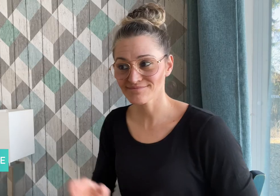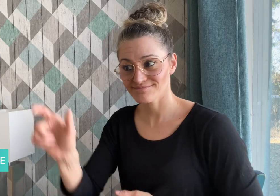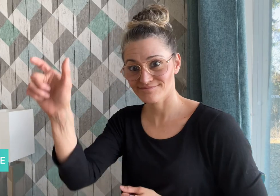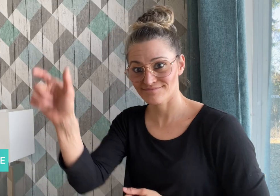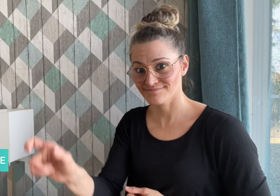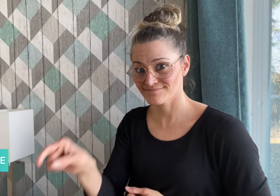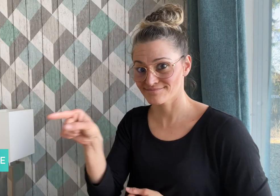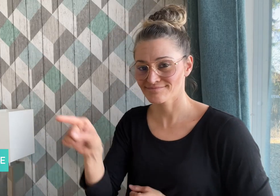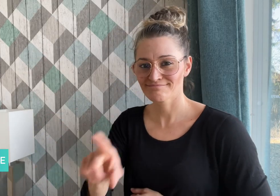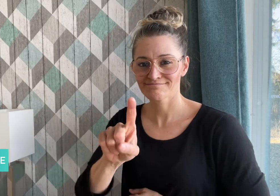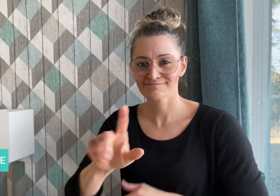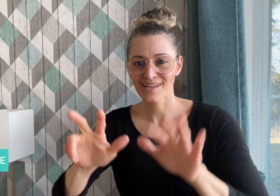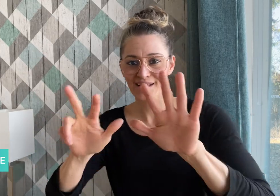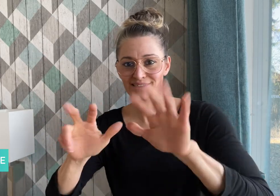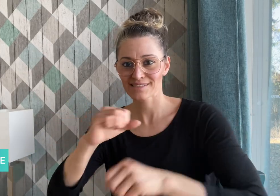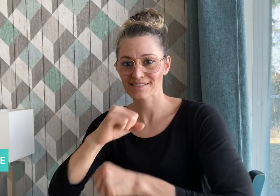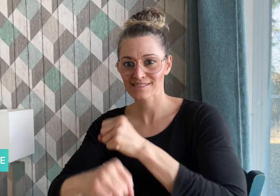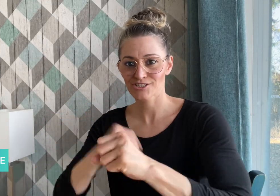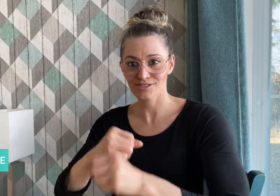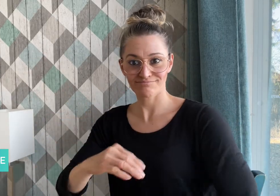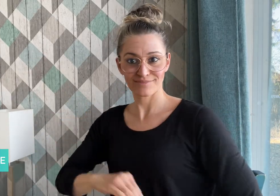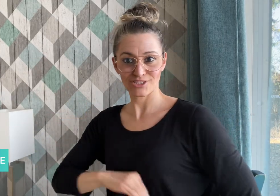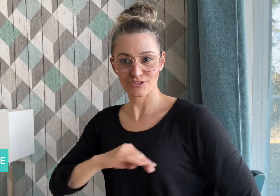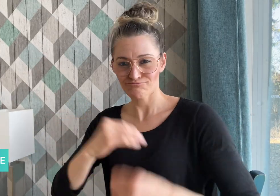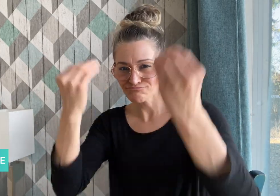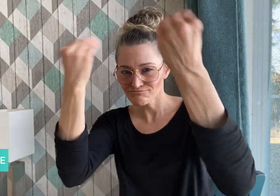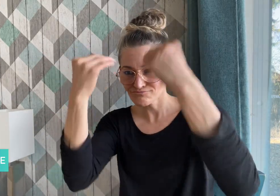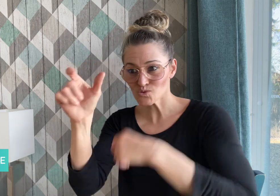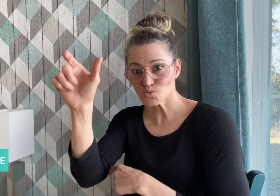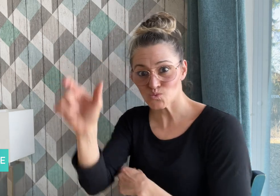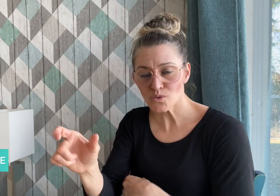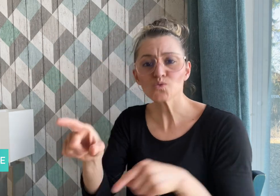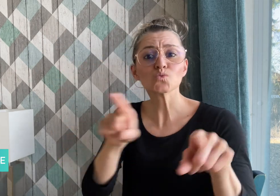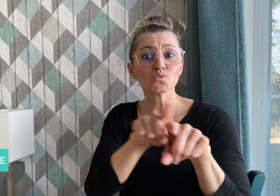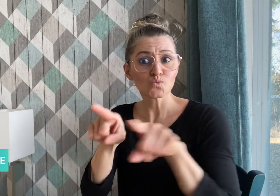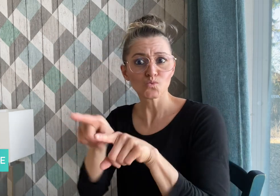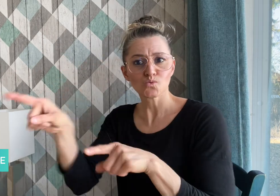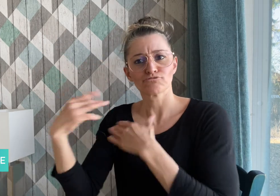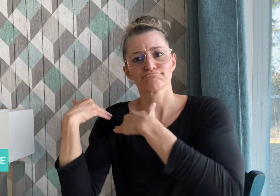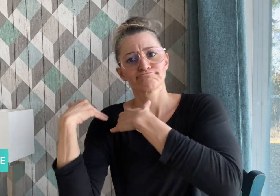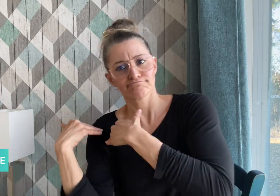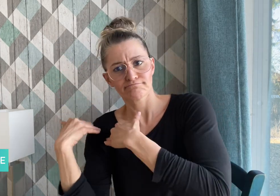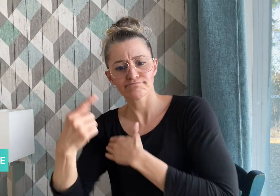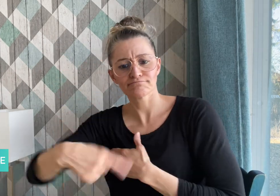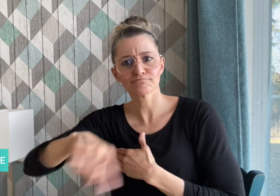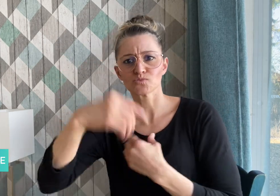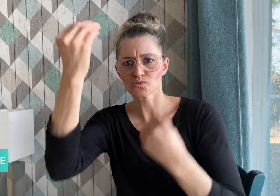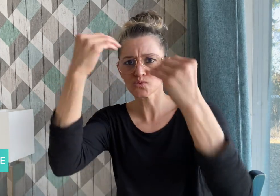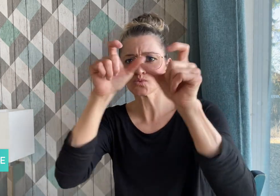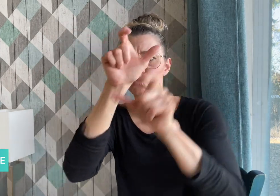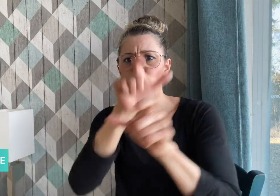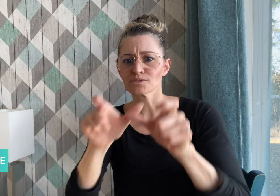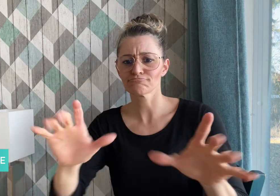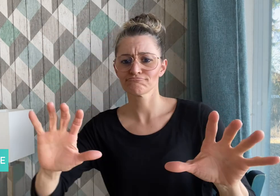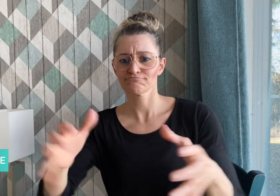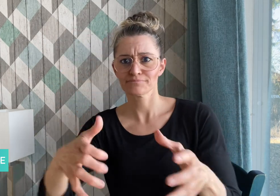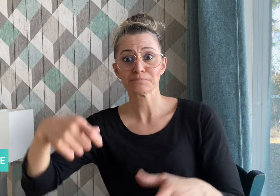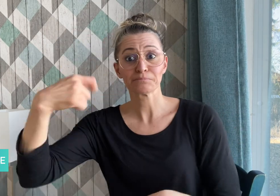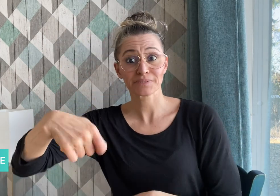The 18-year-old student body government at Oregon School